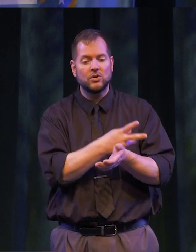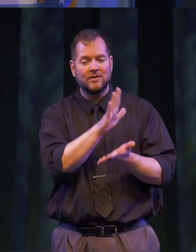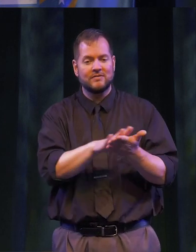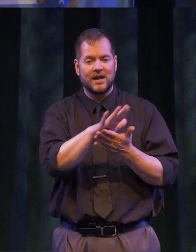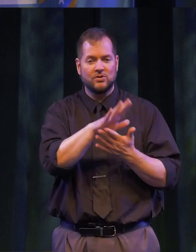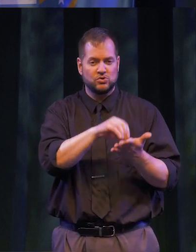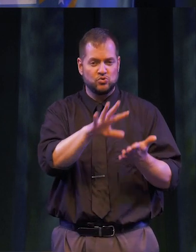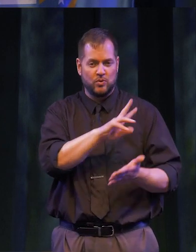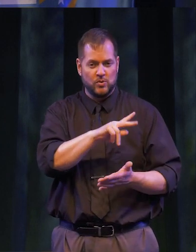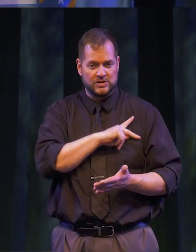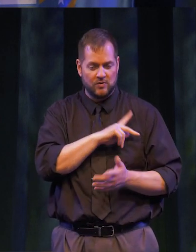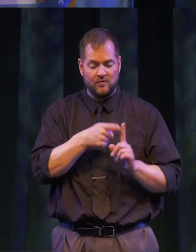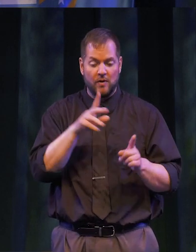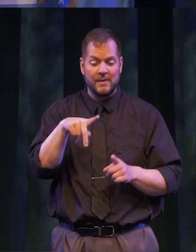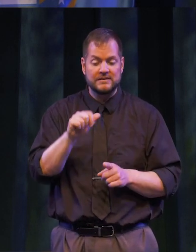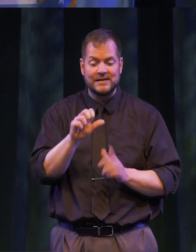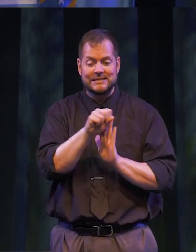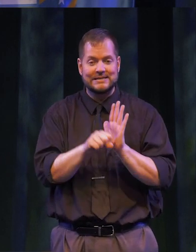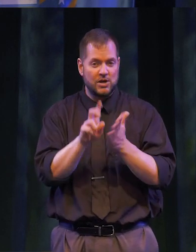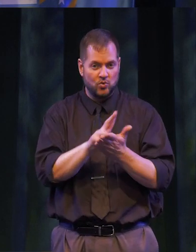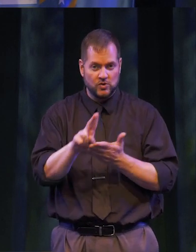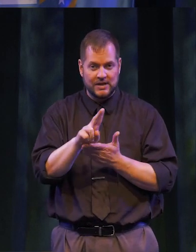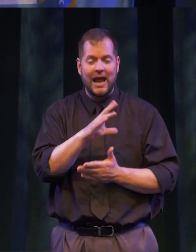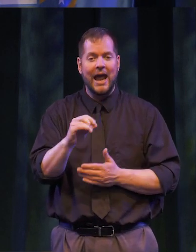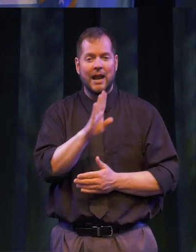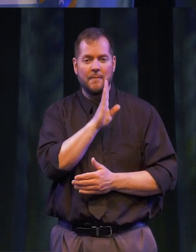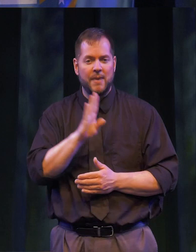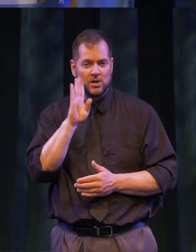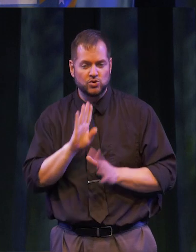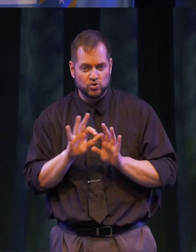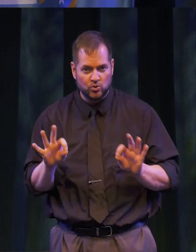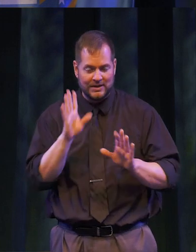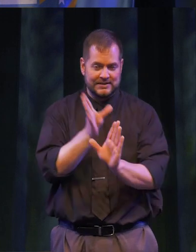IN COLLEGE STUDENT PERSONNEL/COUNSELING FROM THE PENNSYLVANIA STATE UNIVERSITY, AND A BACHELOR